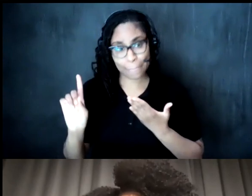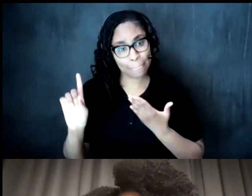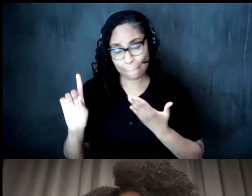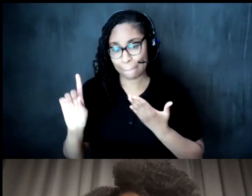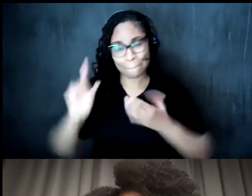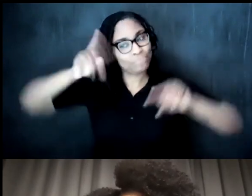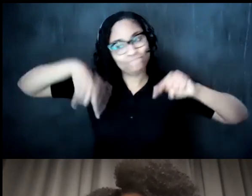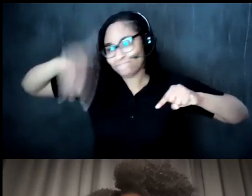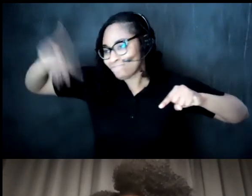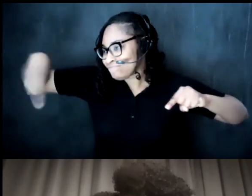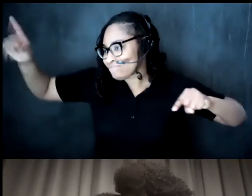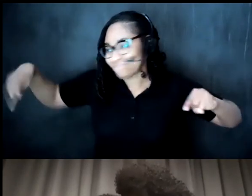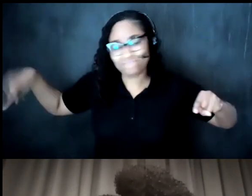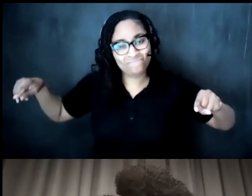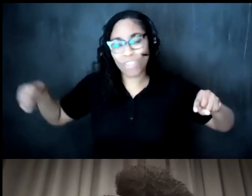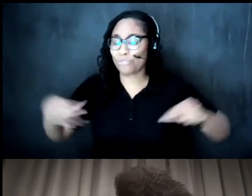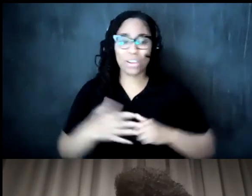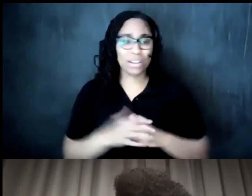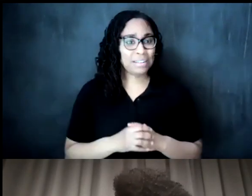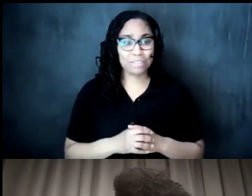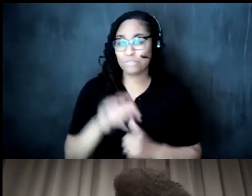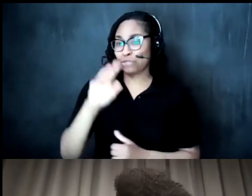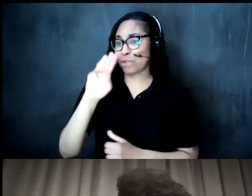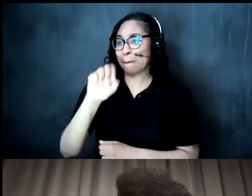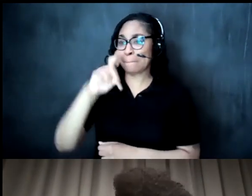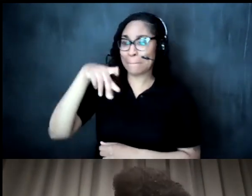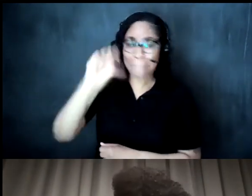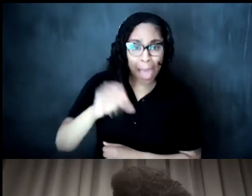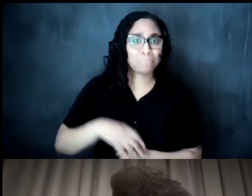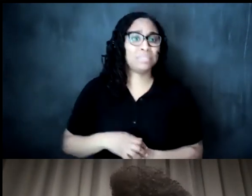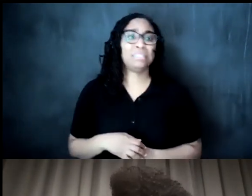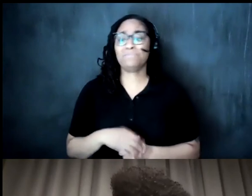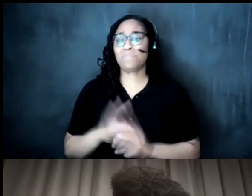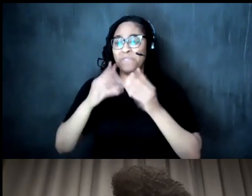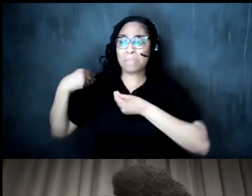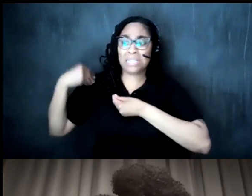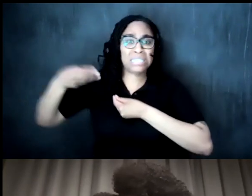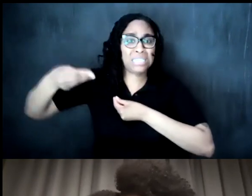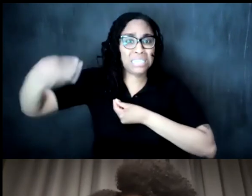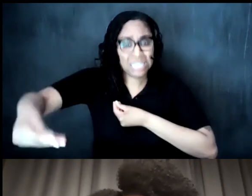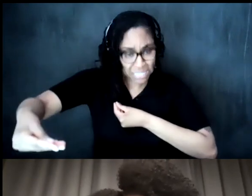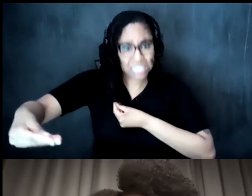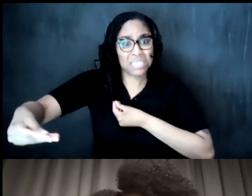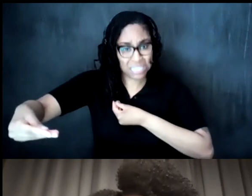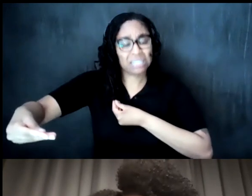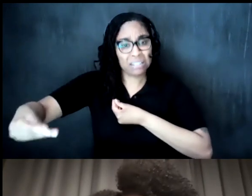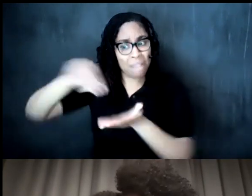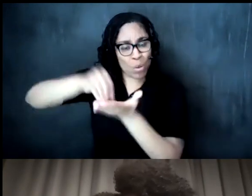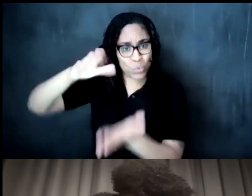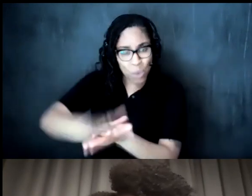places from maps from genealogy from you know um records from other people that have written